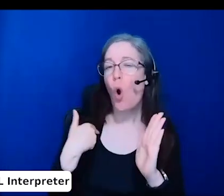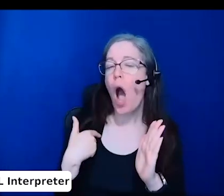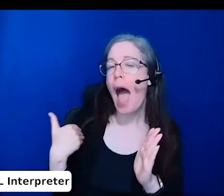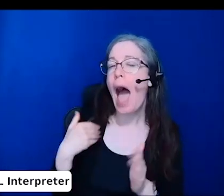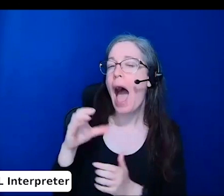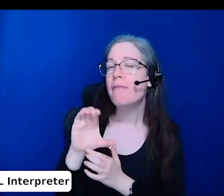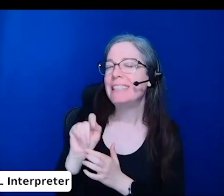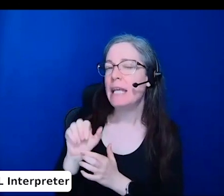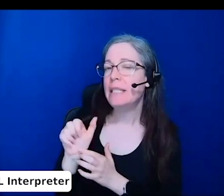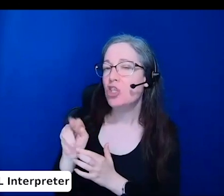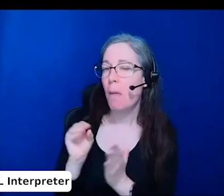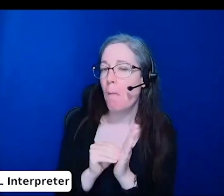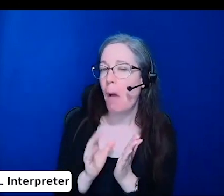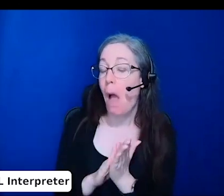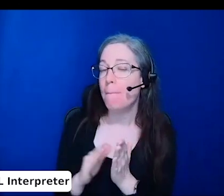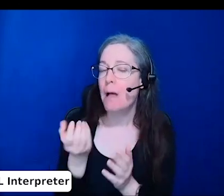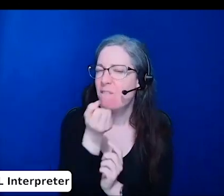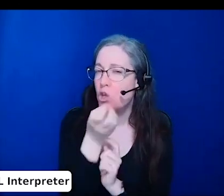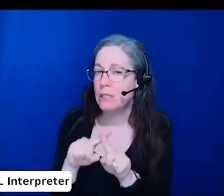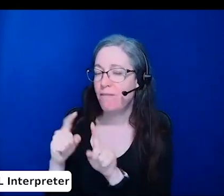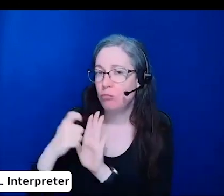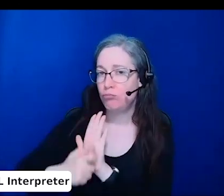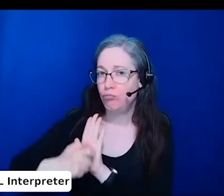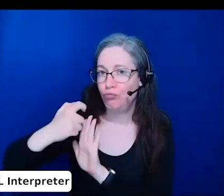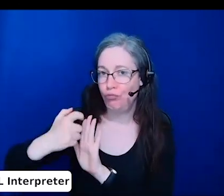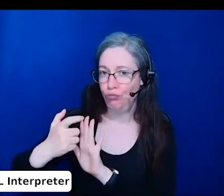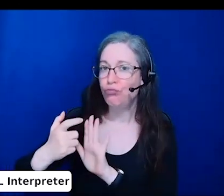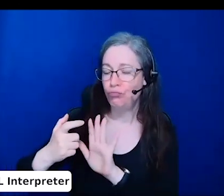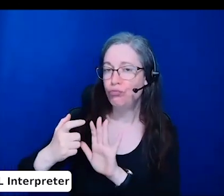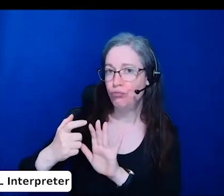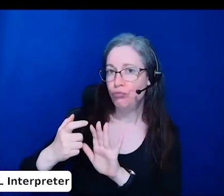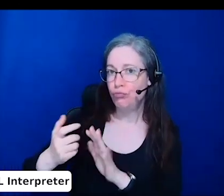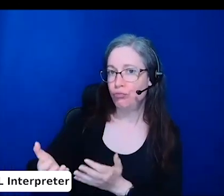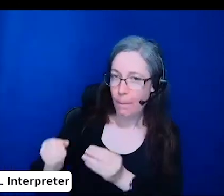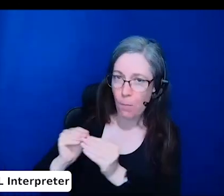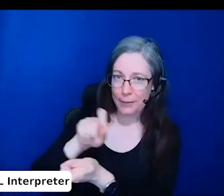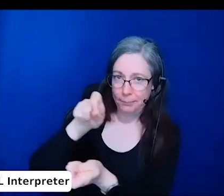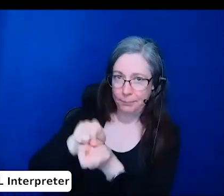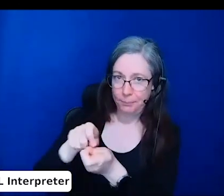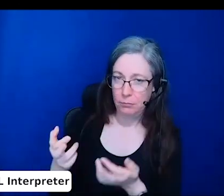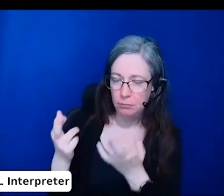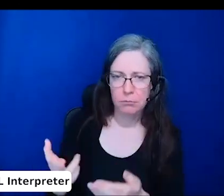and provide more specific recommendations. Feel free to send me an email as well